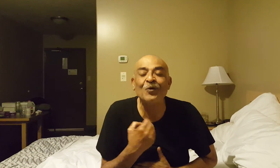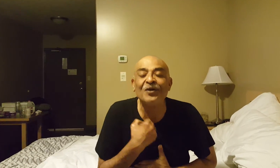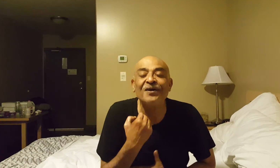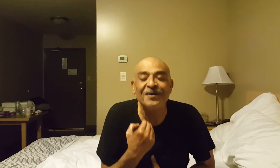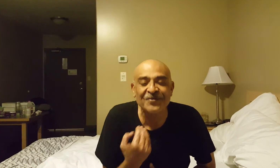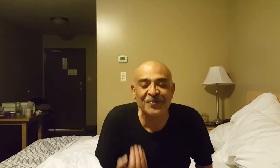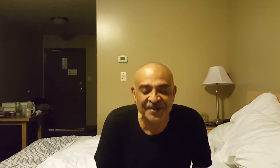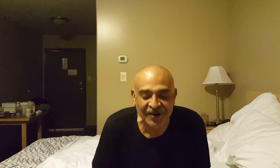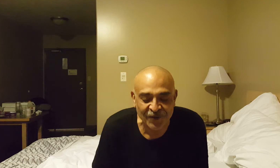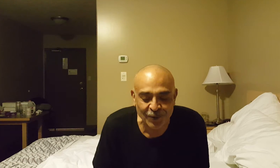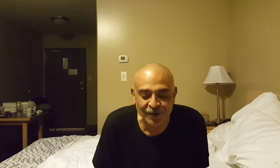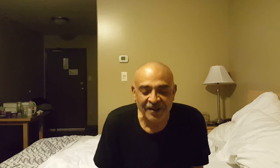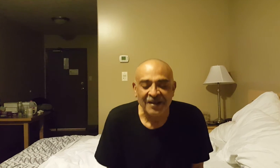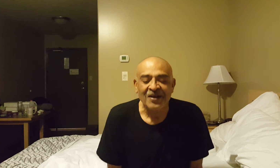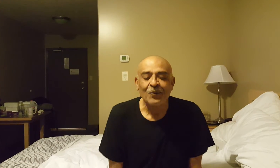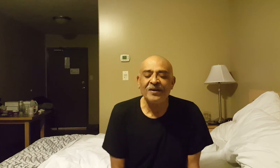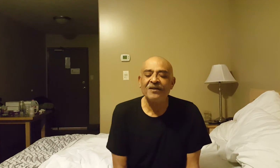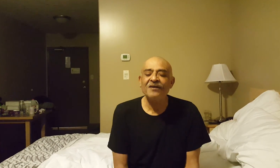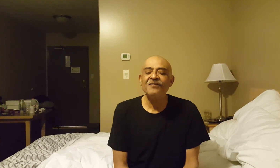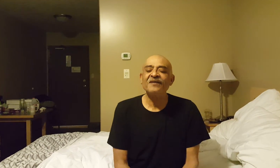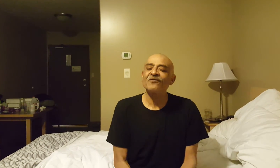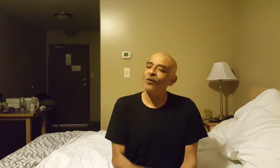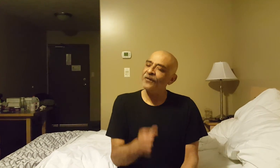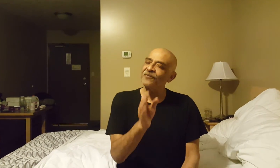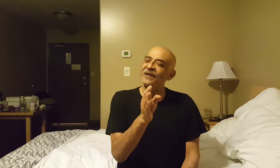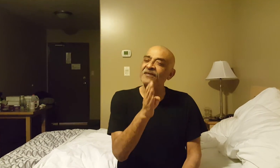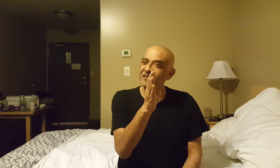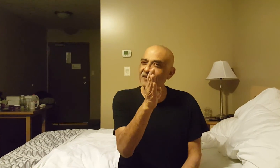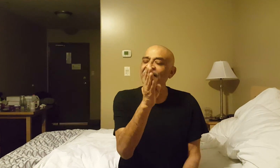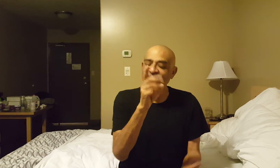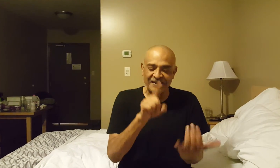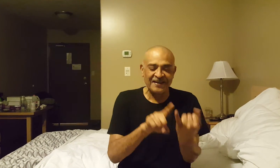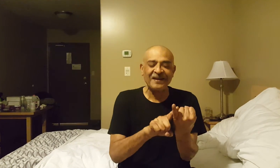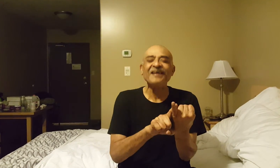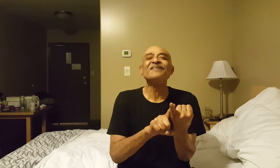who learn to be careful, we learned that it's always best. And this, the cleaning ladies